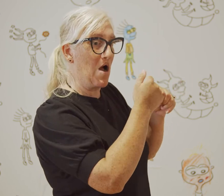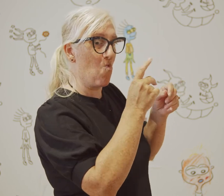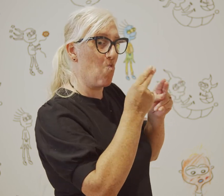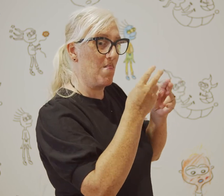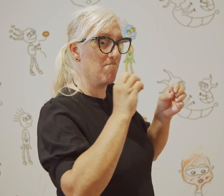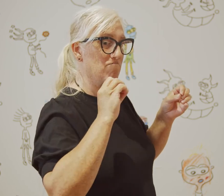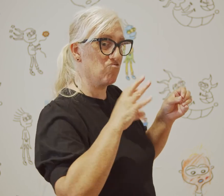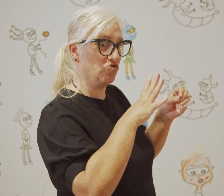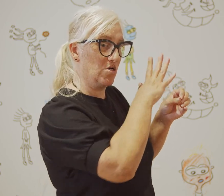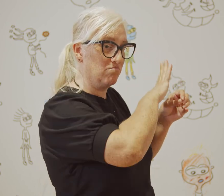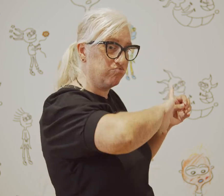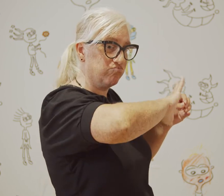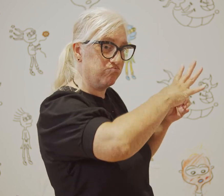of the projection interacts with the sculpture.